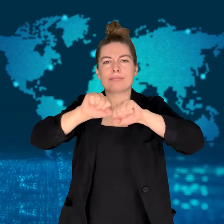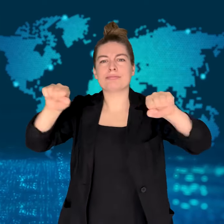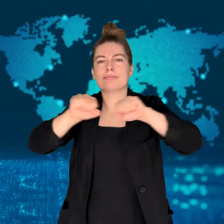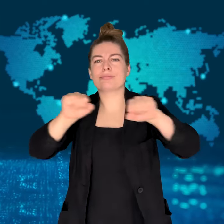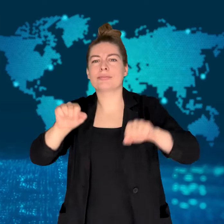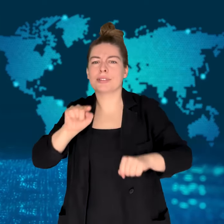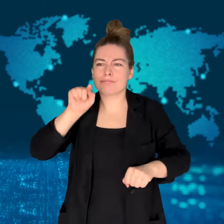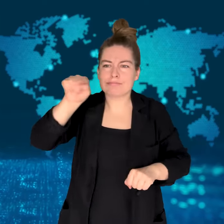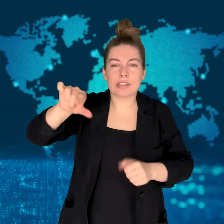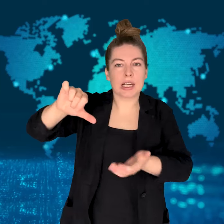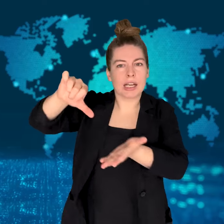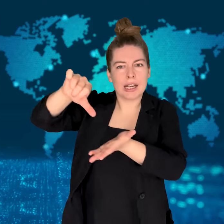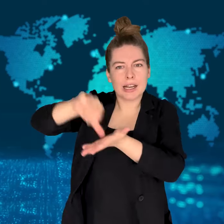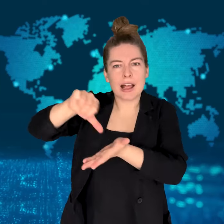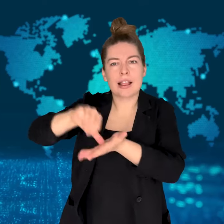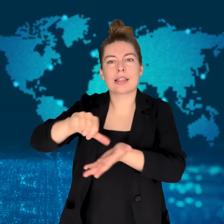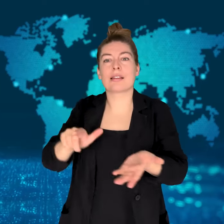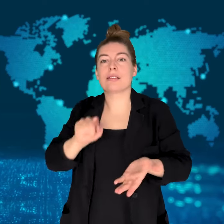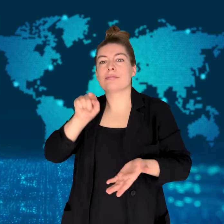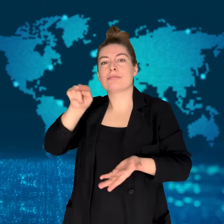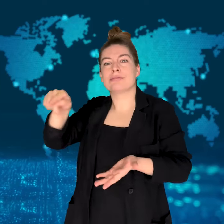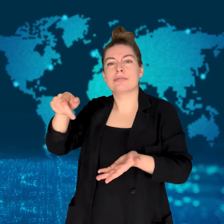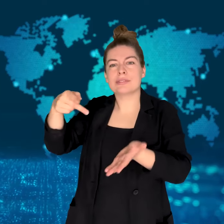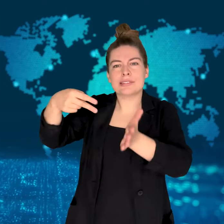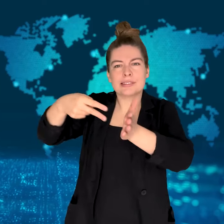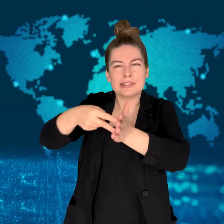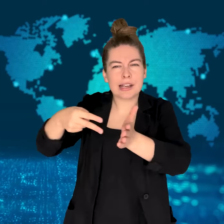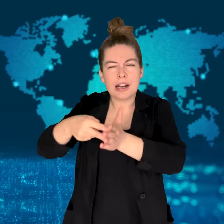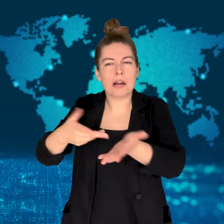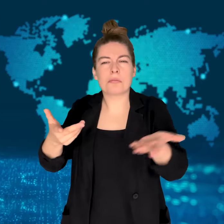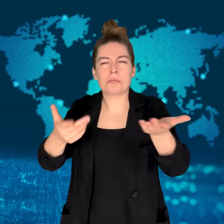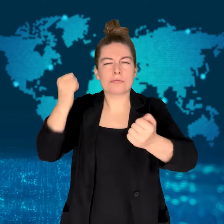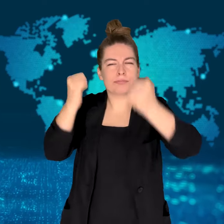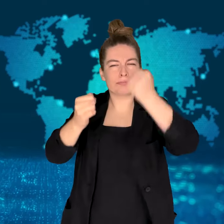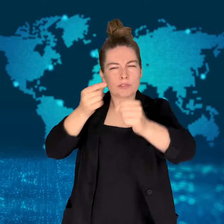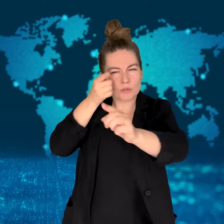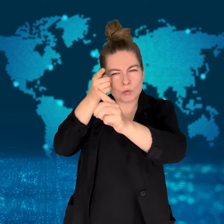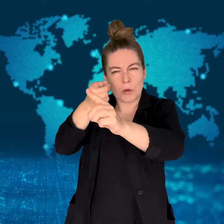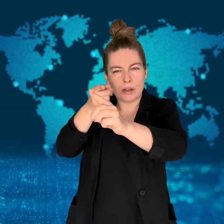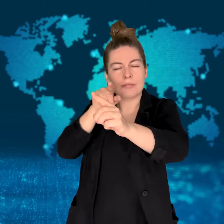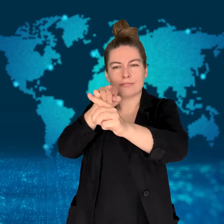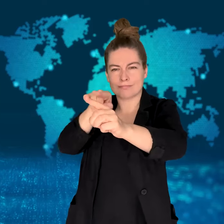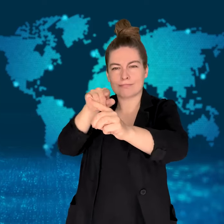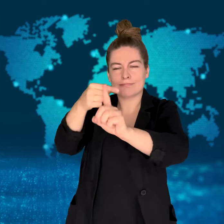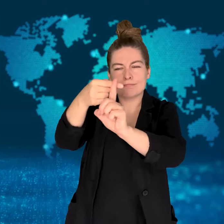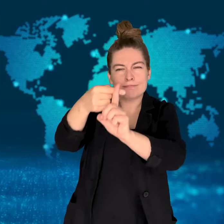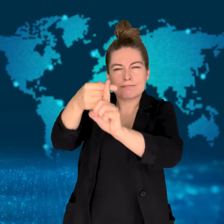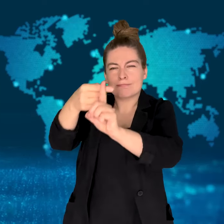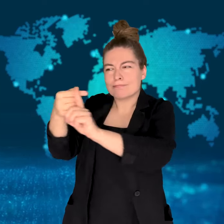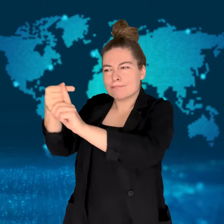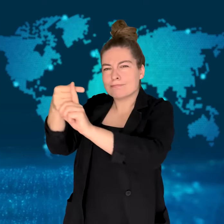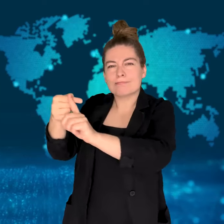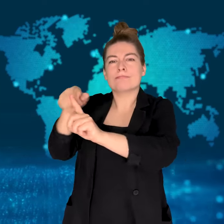Since the war in Gaza began, Israel has conducted airstrikes